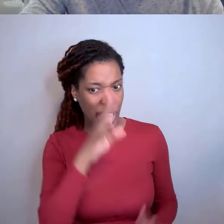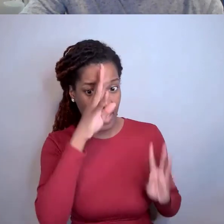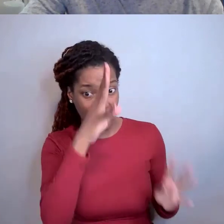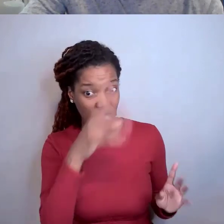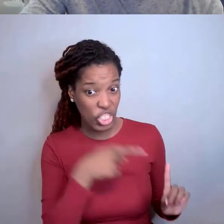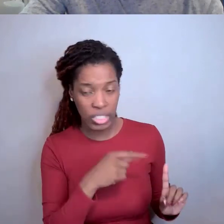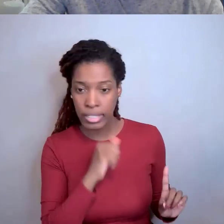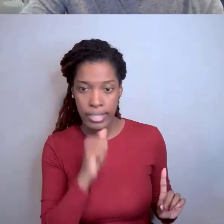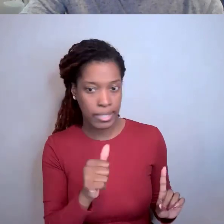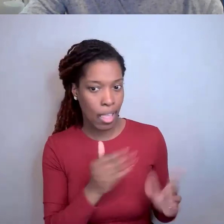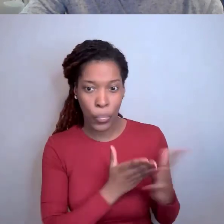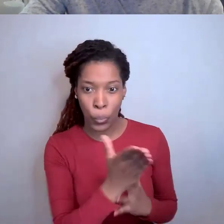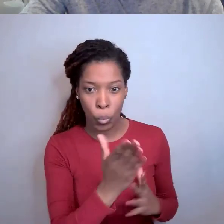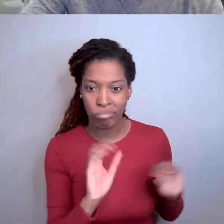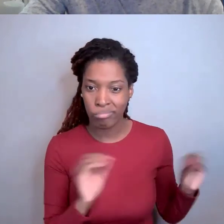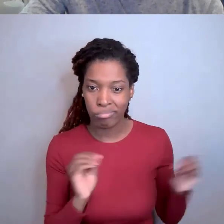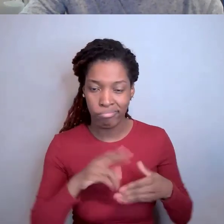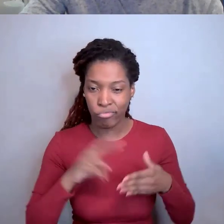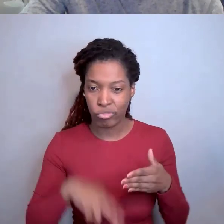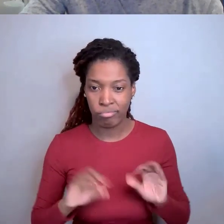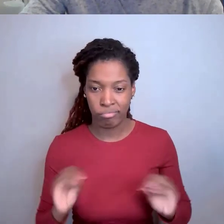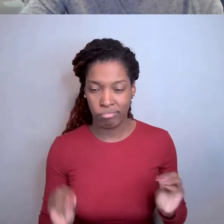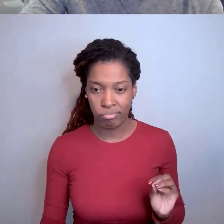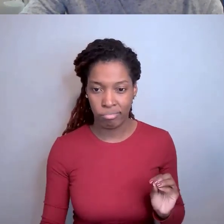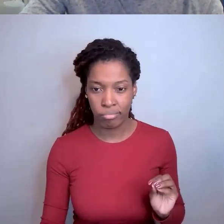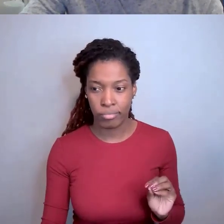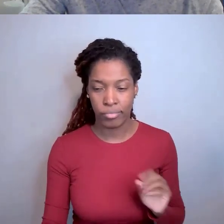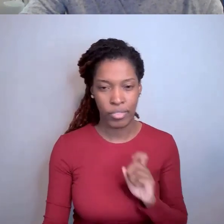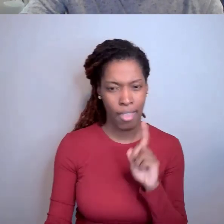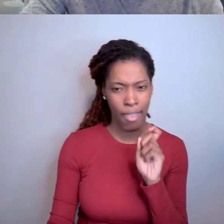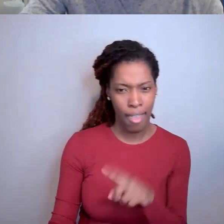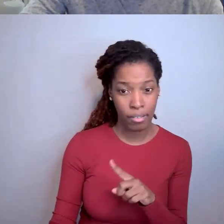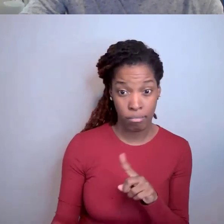and nothing came out of them. So they're asking if that should be reported or not.